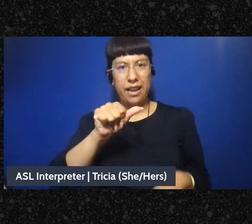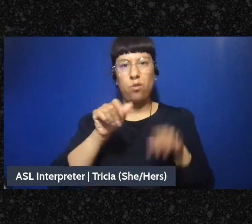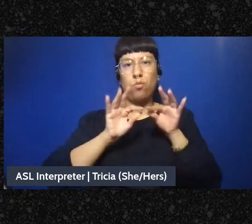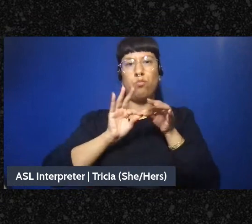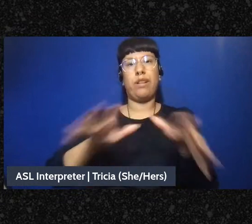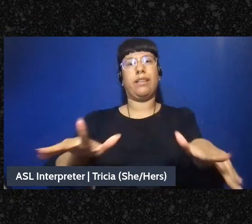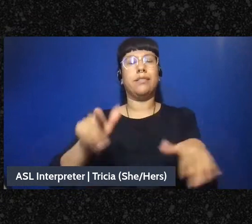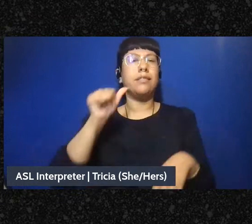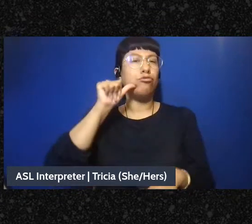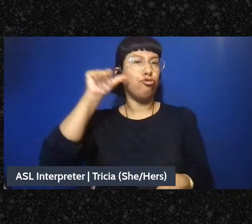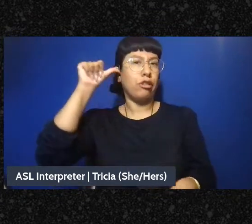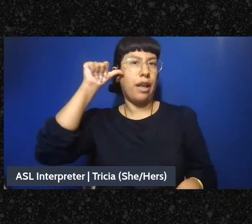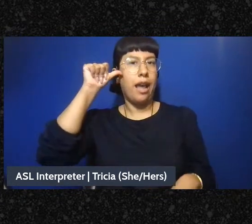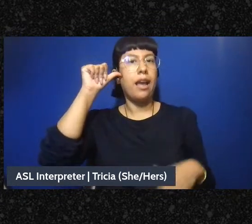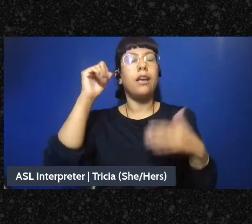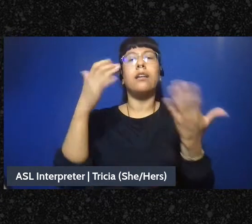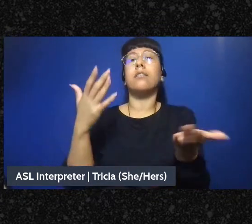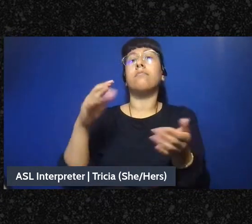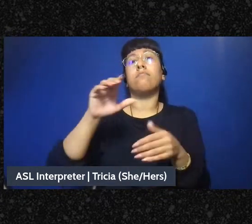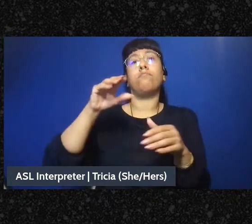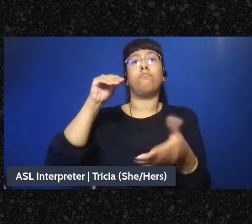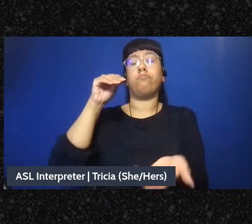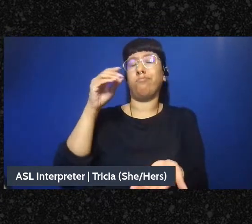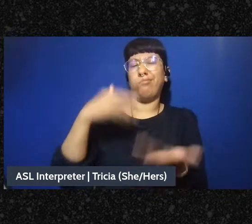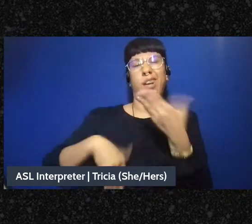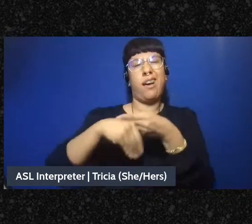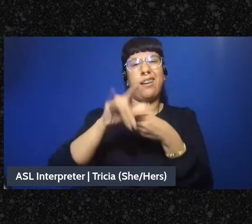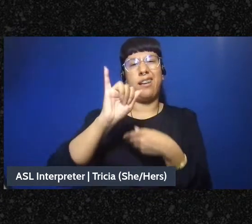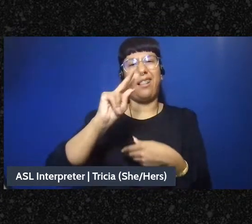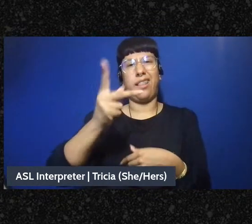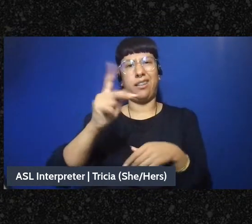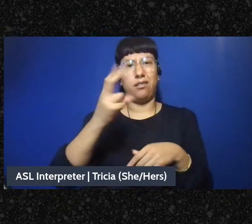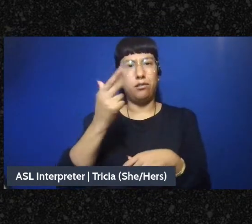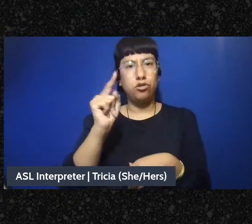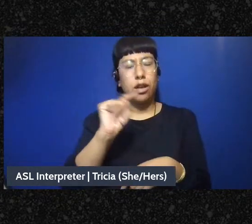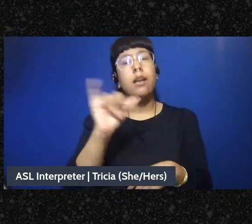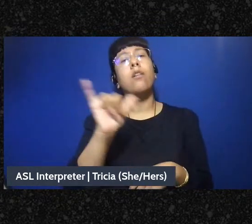Sophie will drop a link in the chat now and we'll also be posting the videos on social media